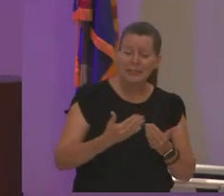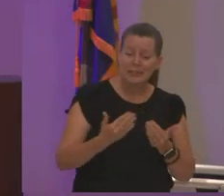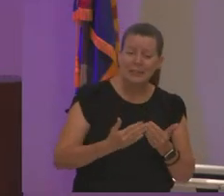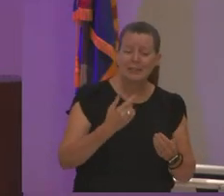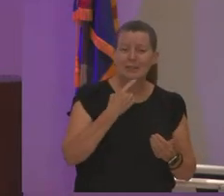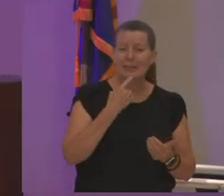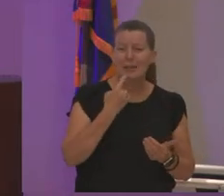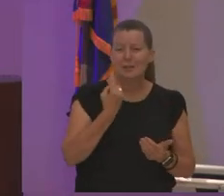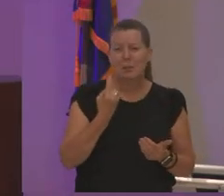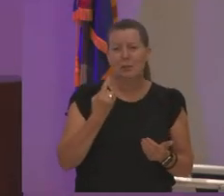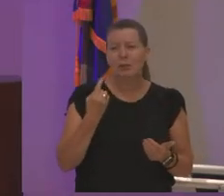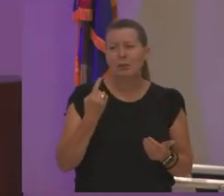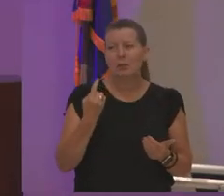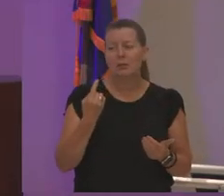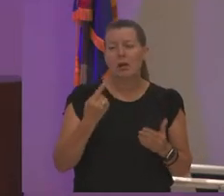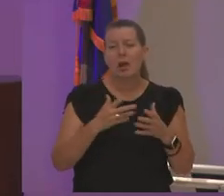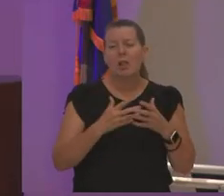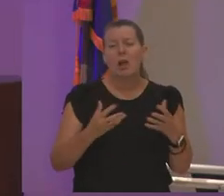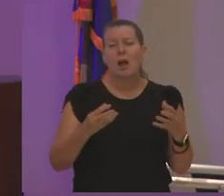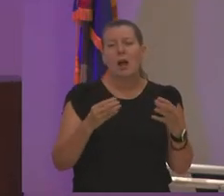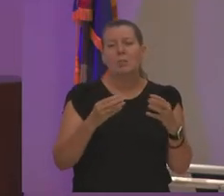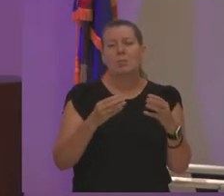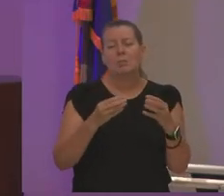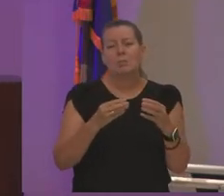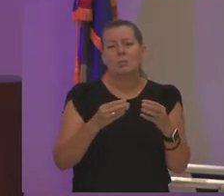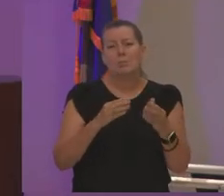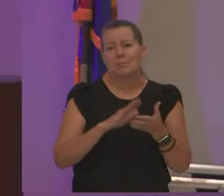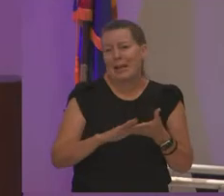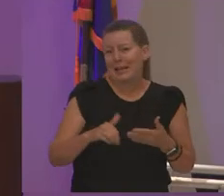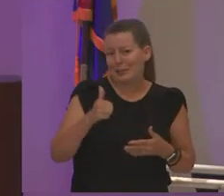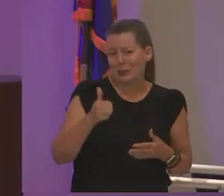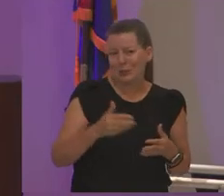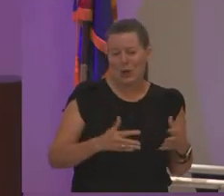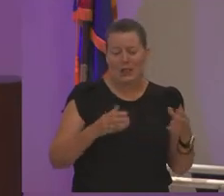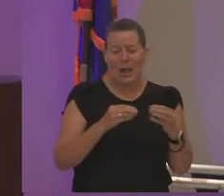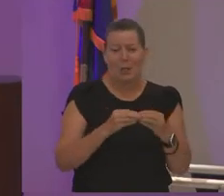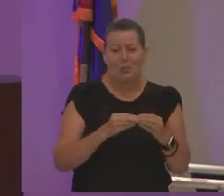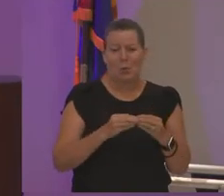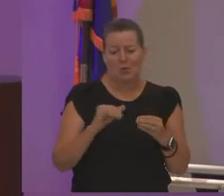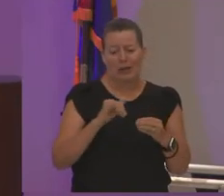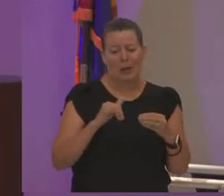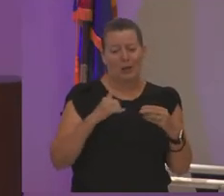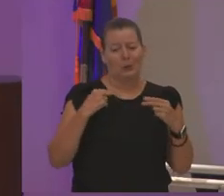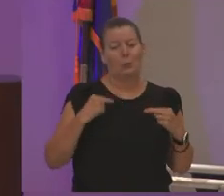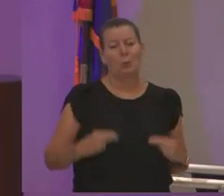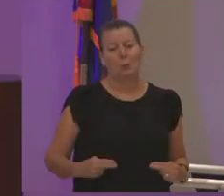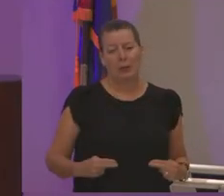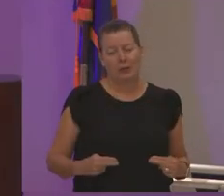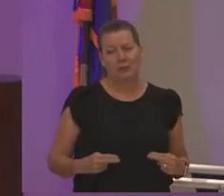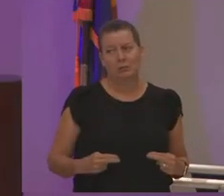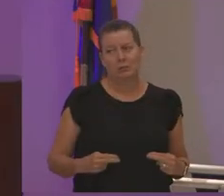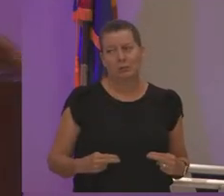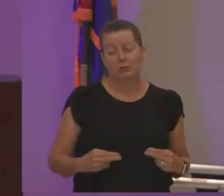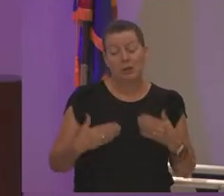that was a lot more a lot nicer a lot more human and just said thank you for joining us